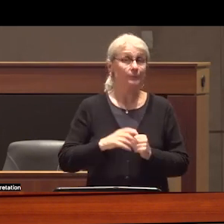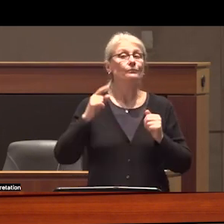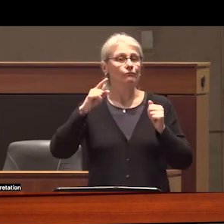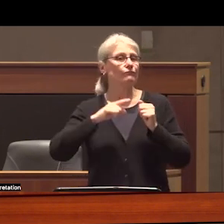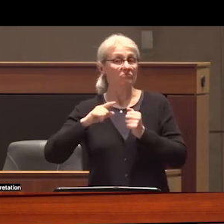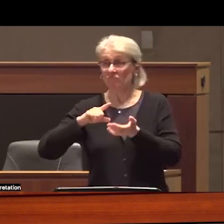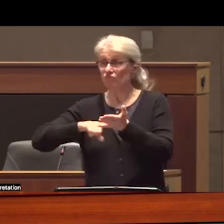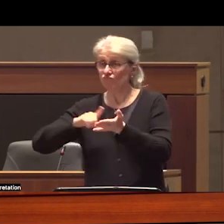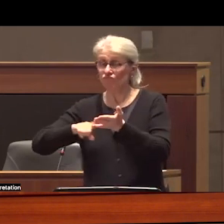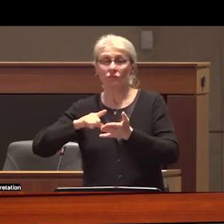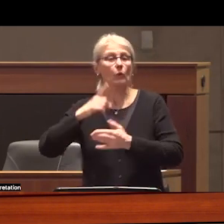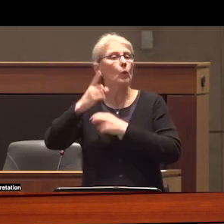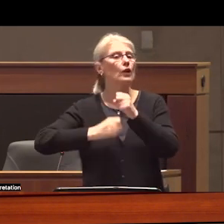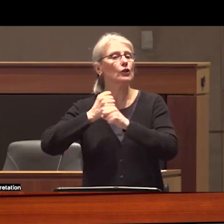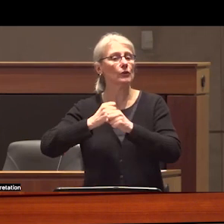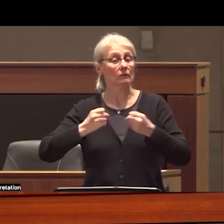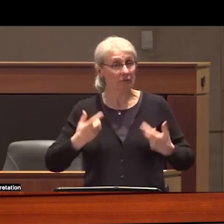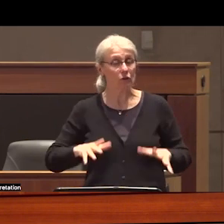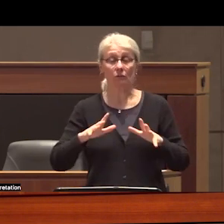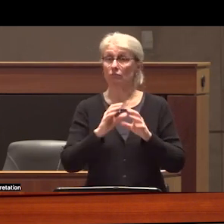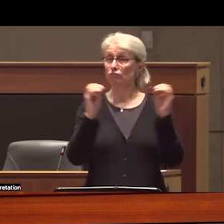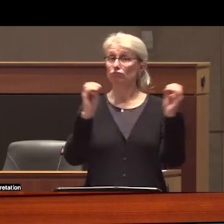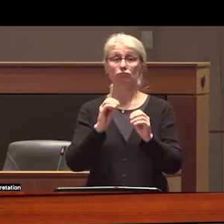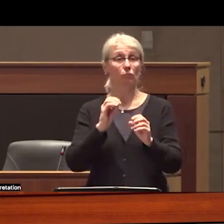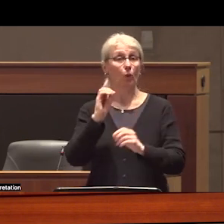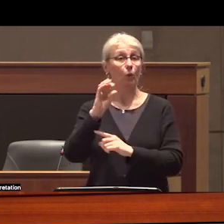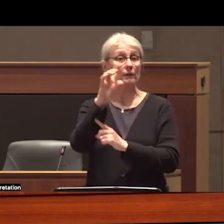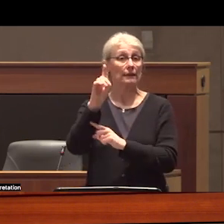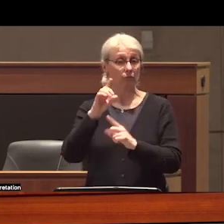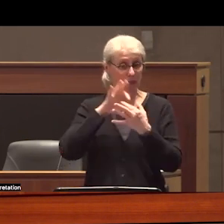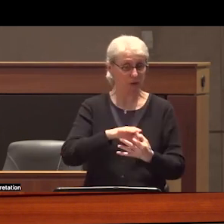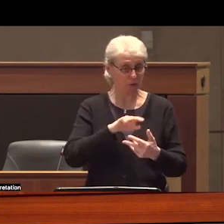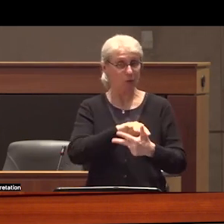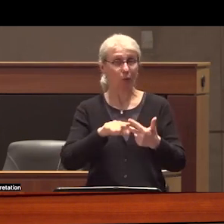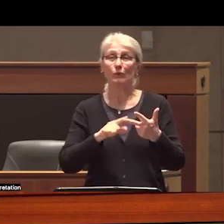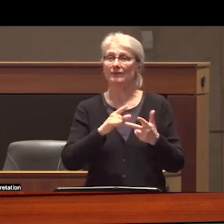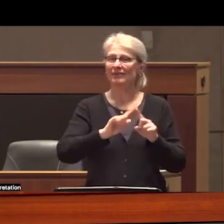the oneyear Mark the club had reported no overdose incident related to the drugs they were receiving